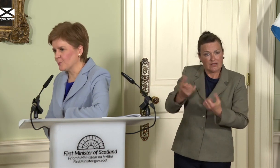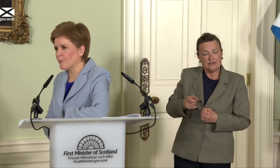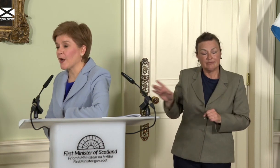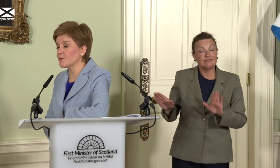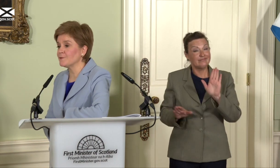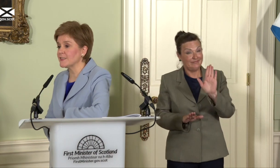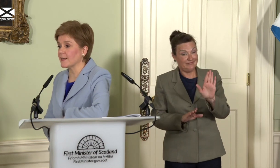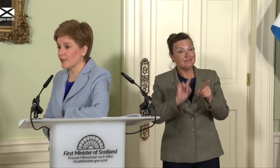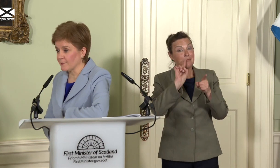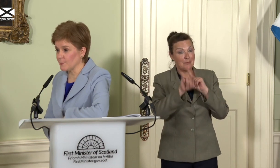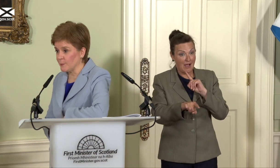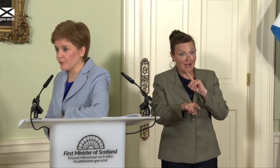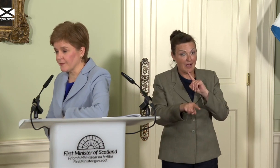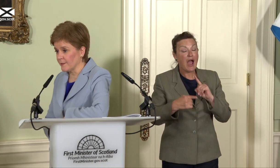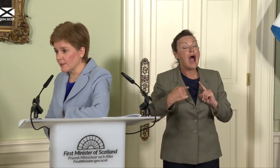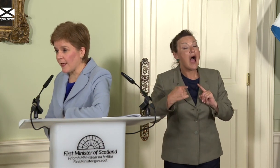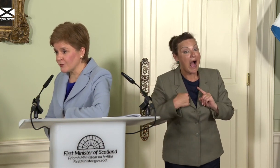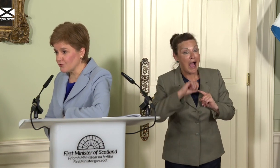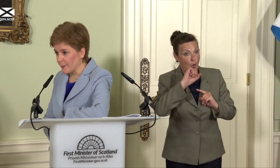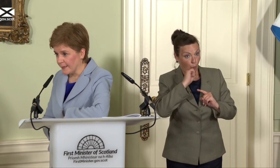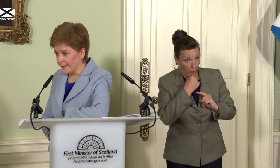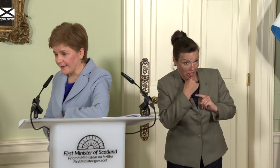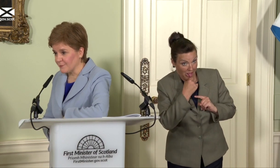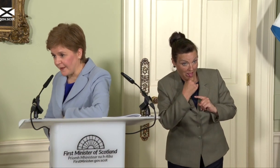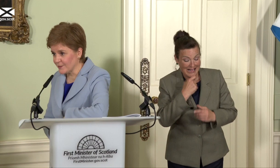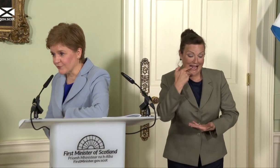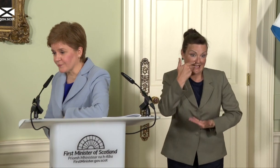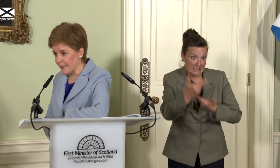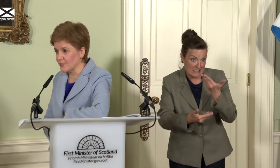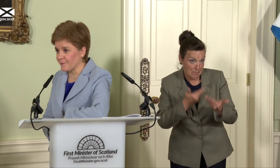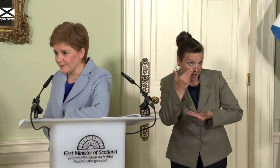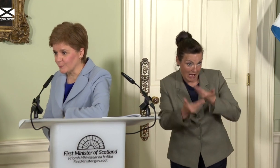perhaps leave the Telegraph to be one of the last remaining defenders of the indefensible